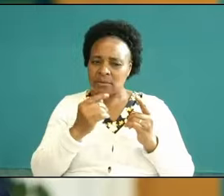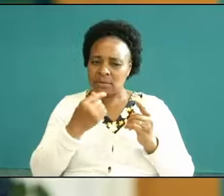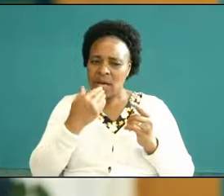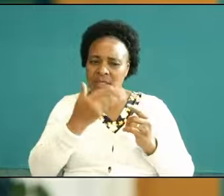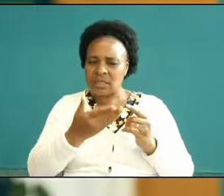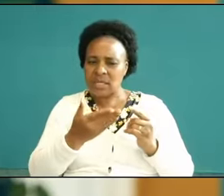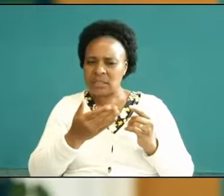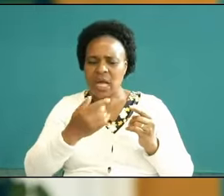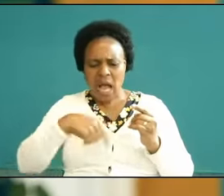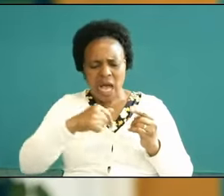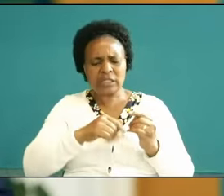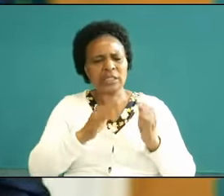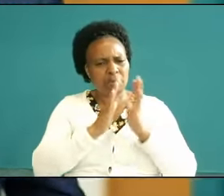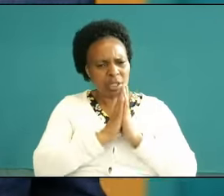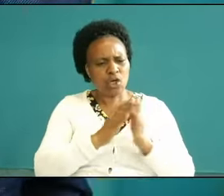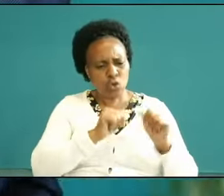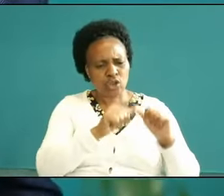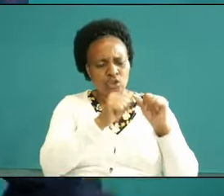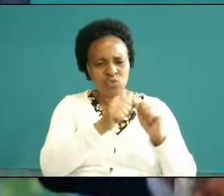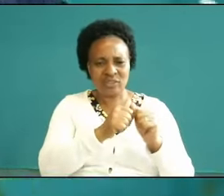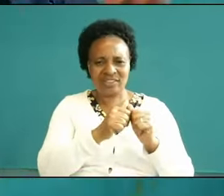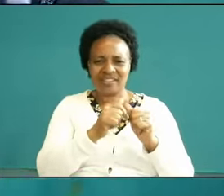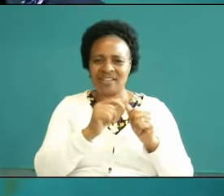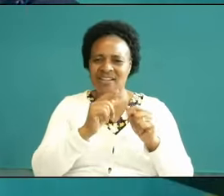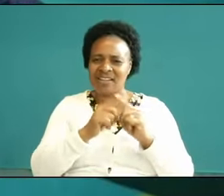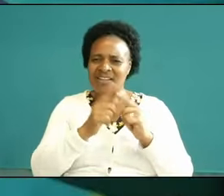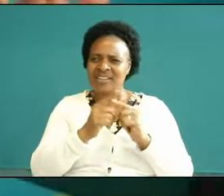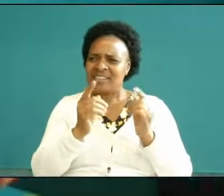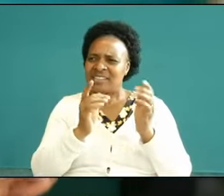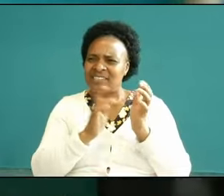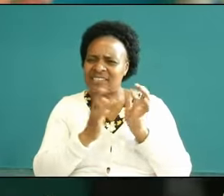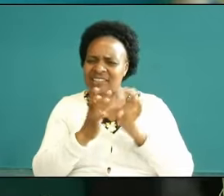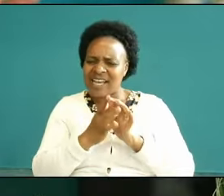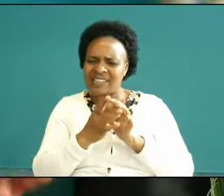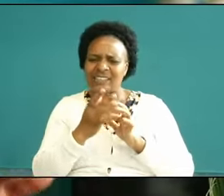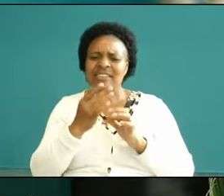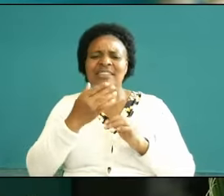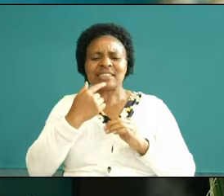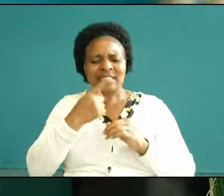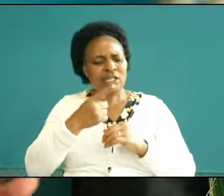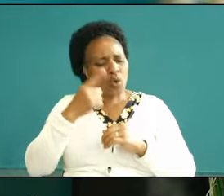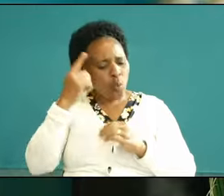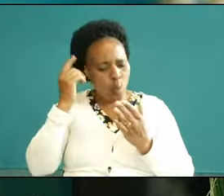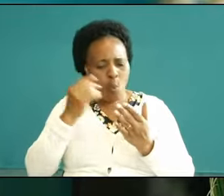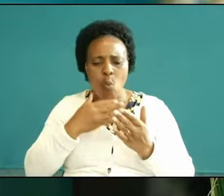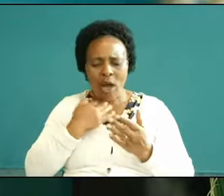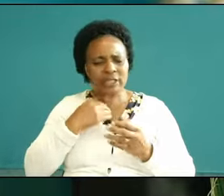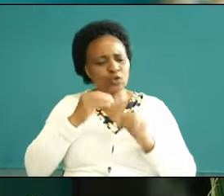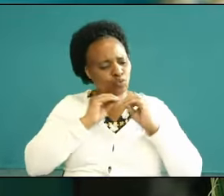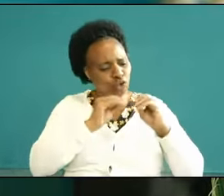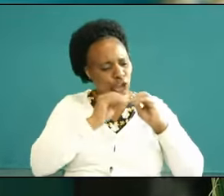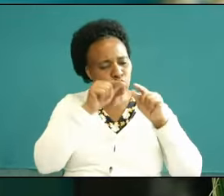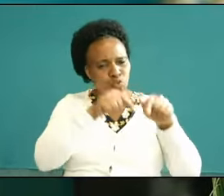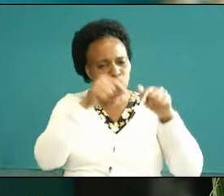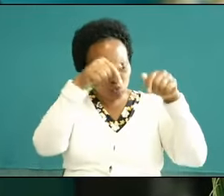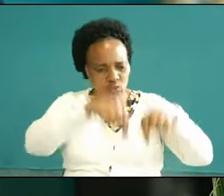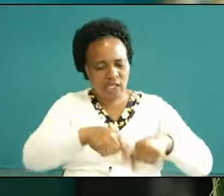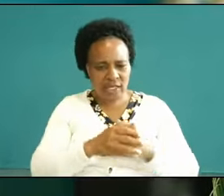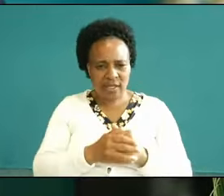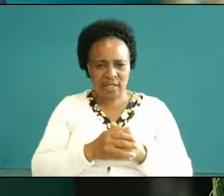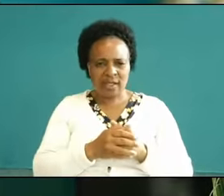operating from physical no no I want to teach you today and tell you it is not every prayer